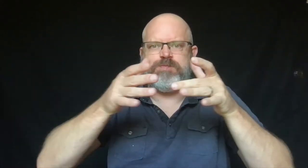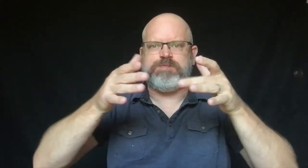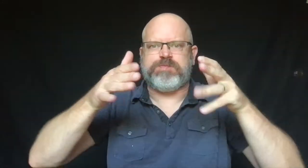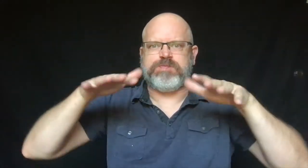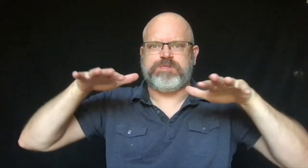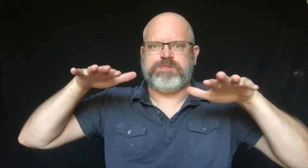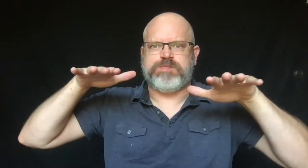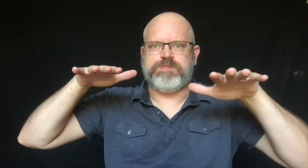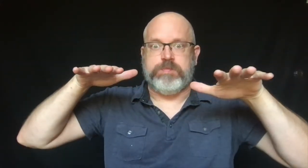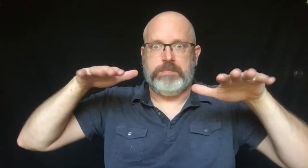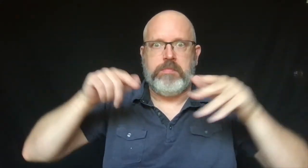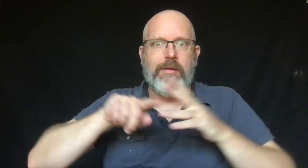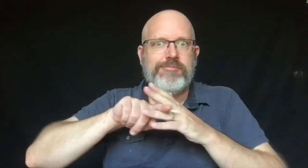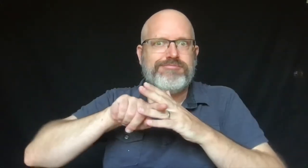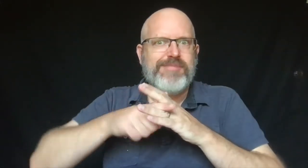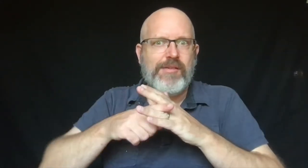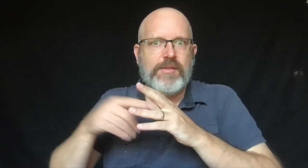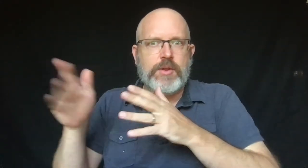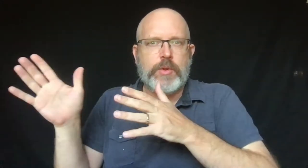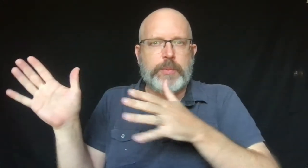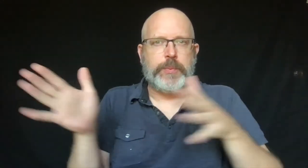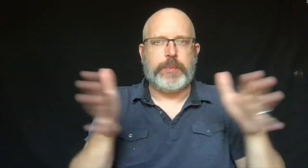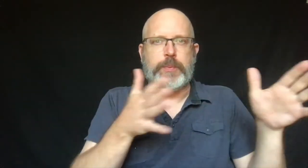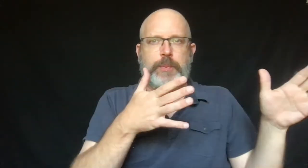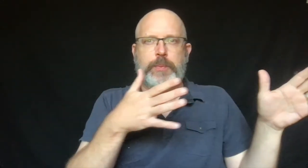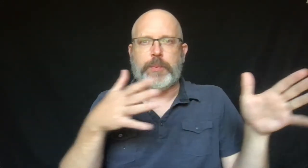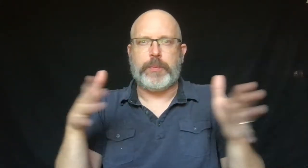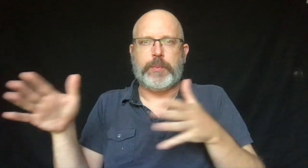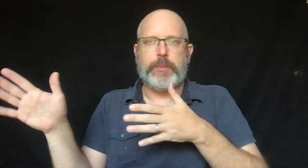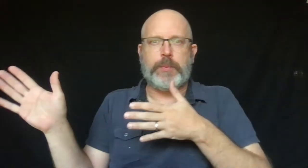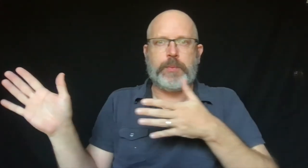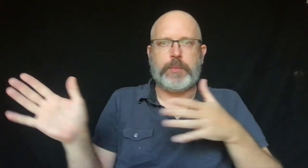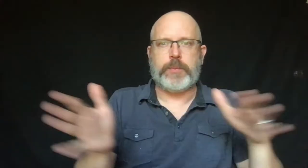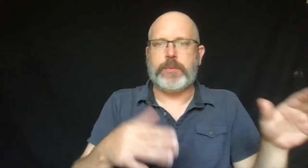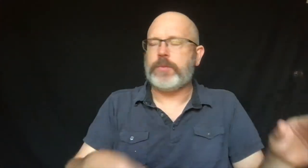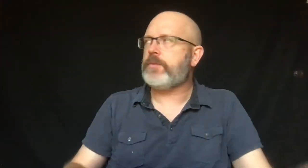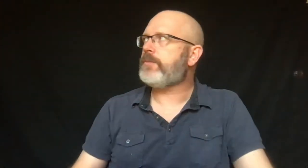an army of clouds came marching in,